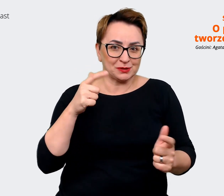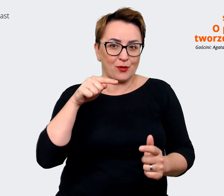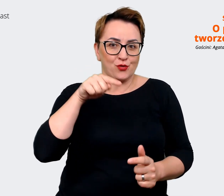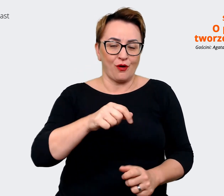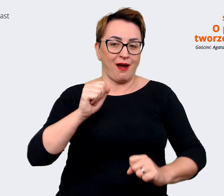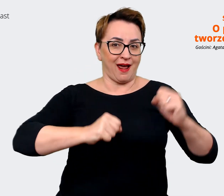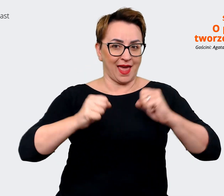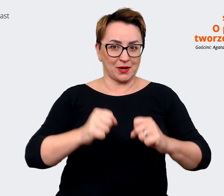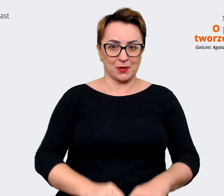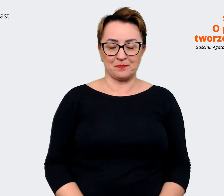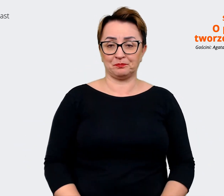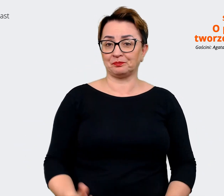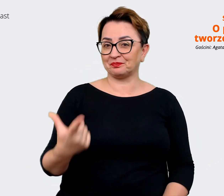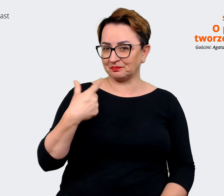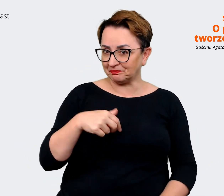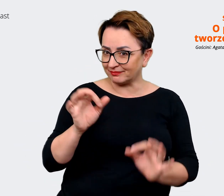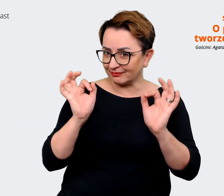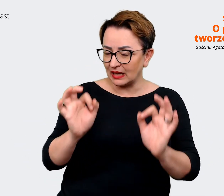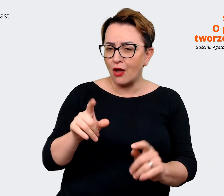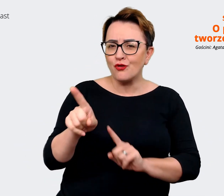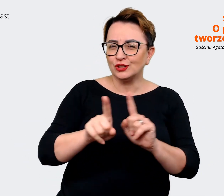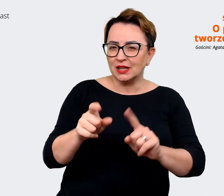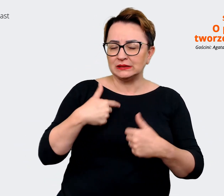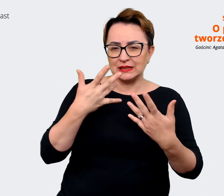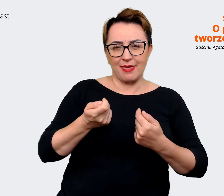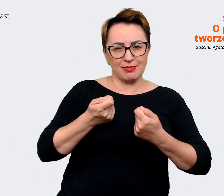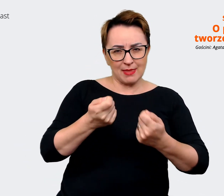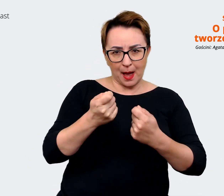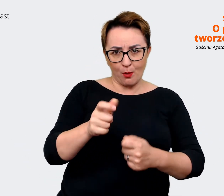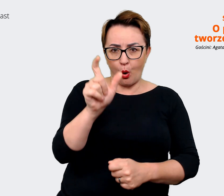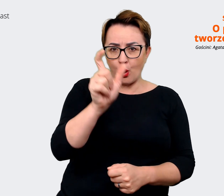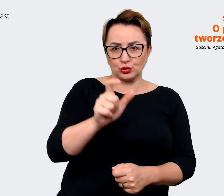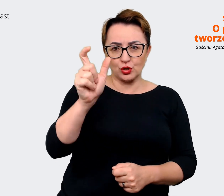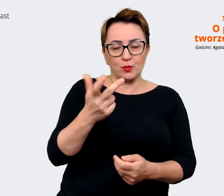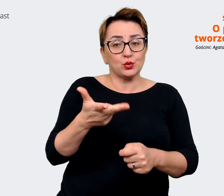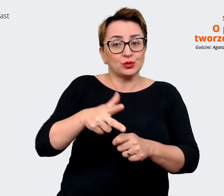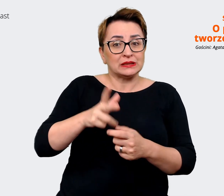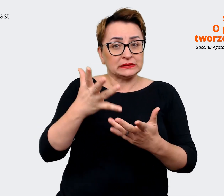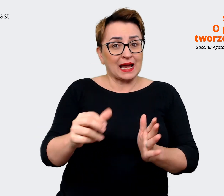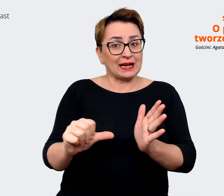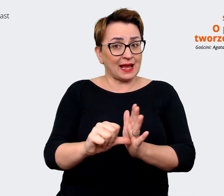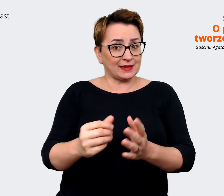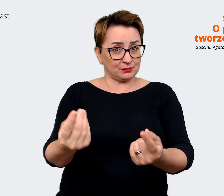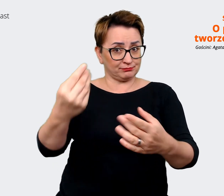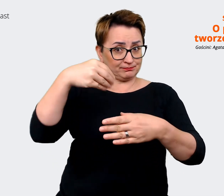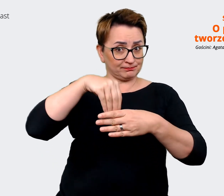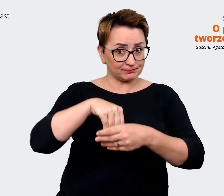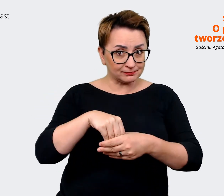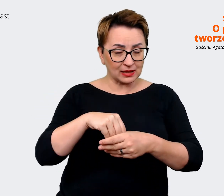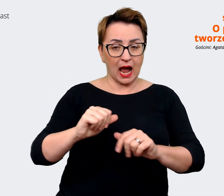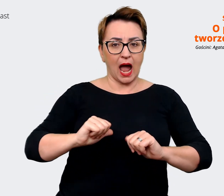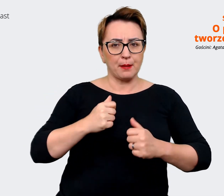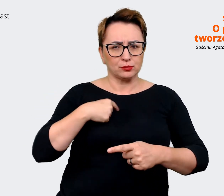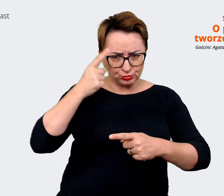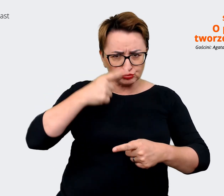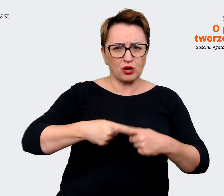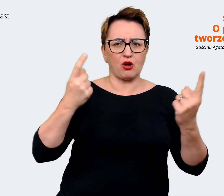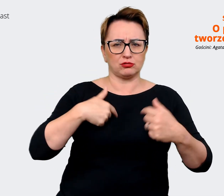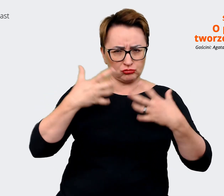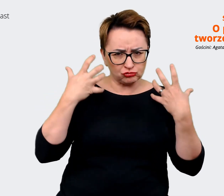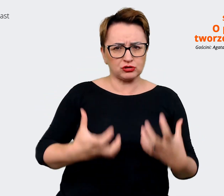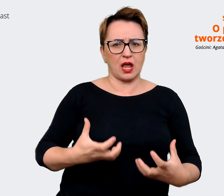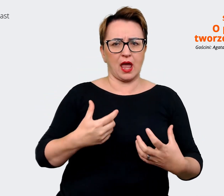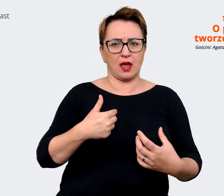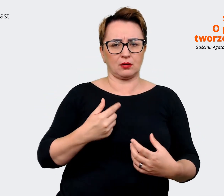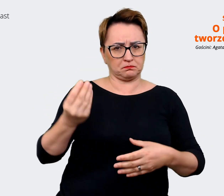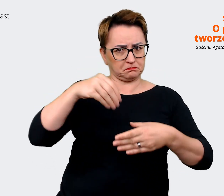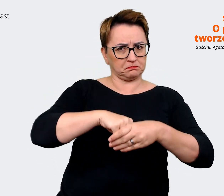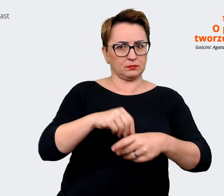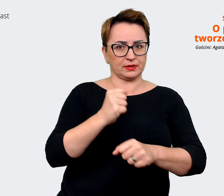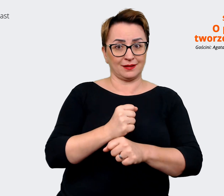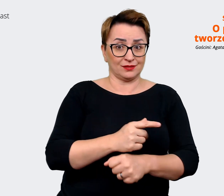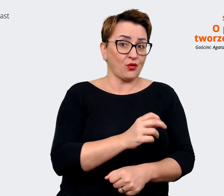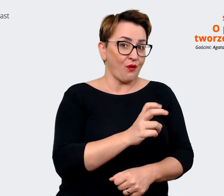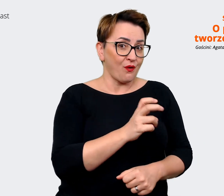Right. So, in essence, we want to encourage those who might consider applying to be convinced that this is where they want to be, right? That's one way to put it.